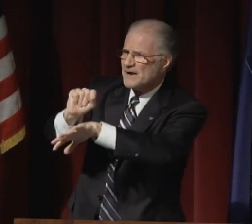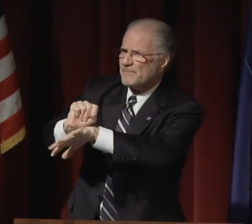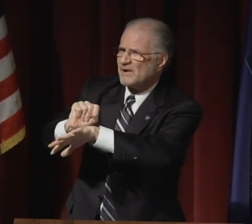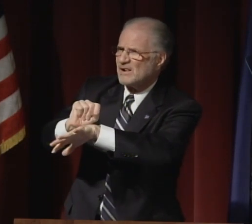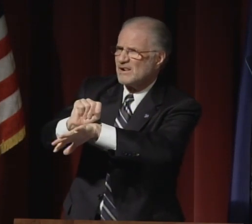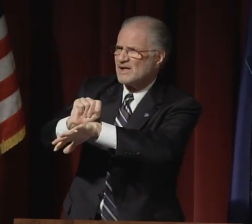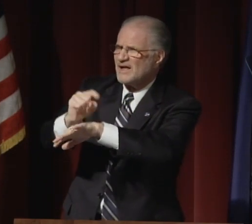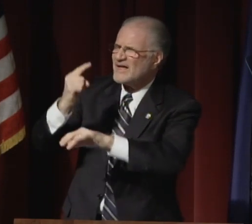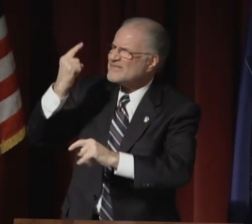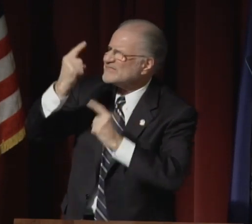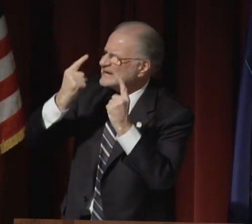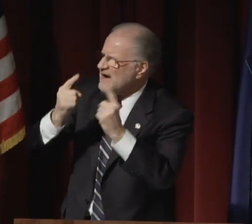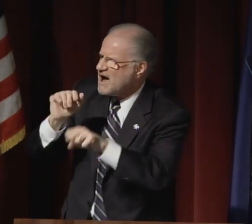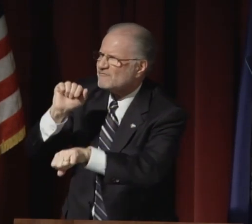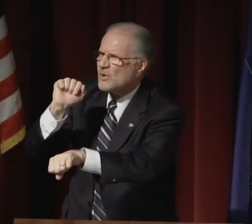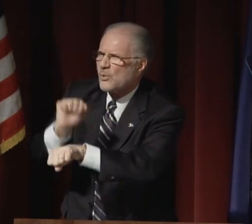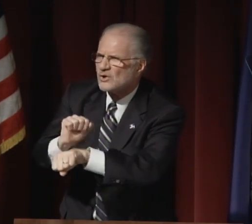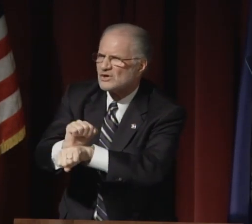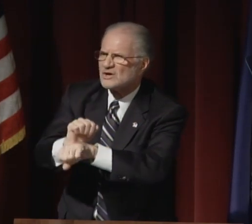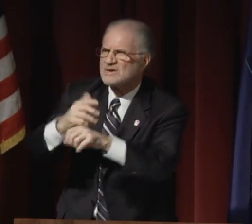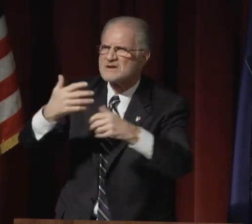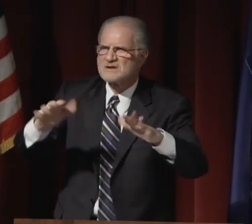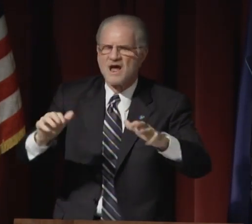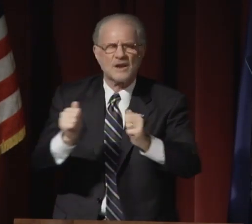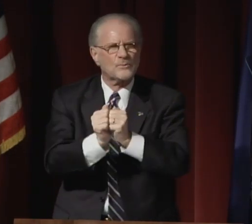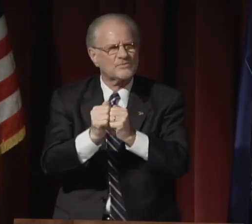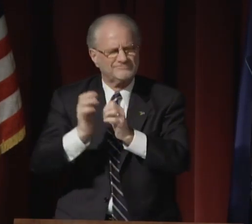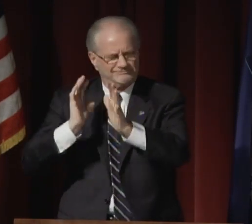Perhaps 40 generations worked on the temple.